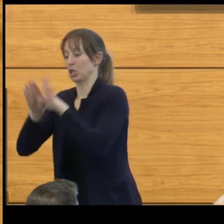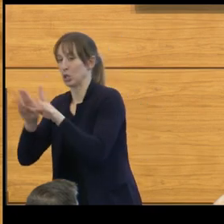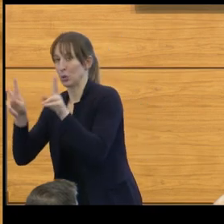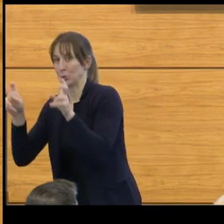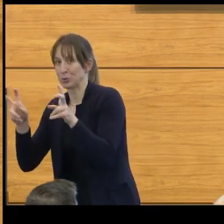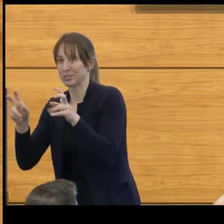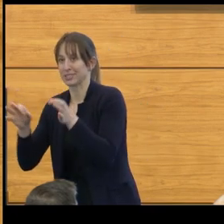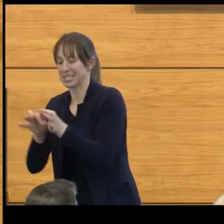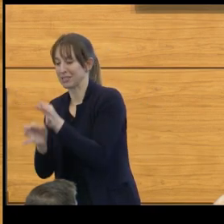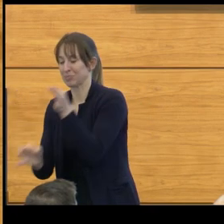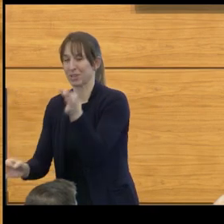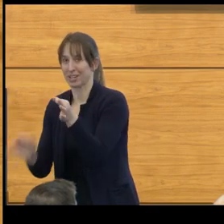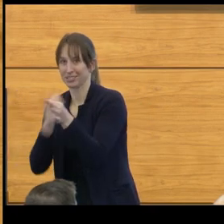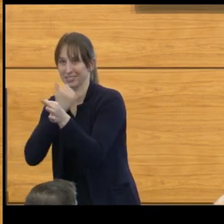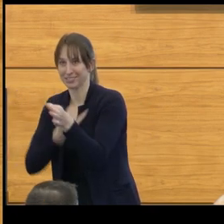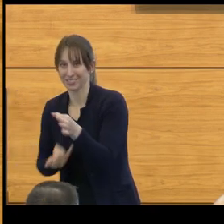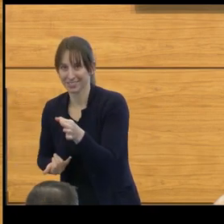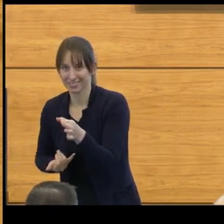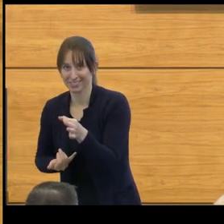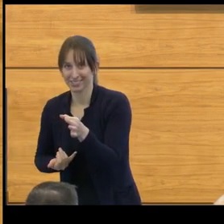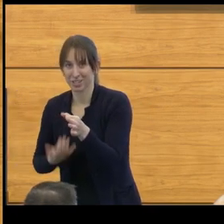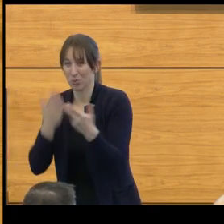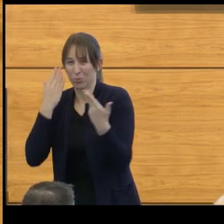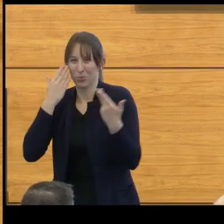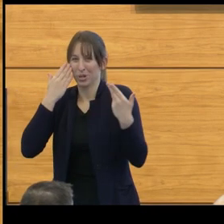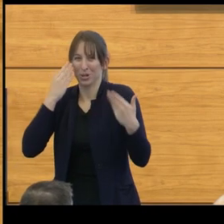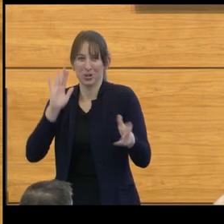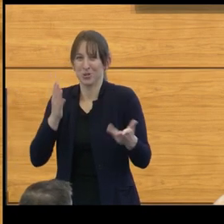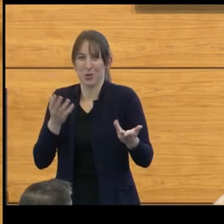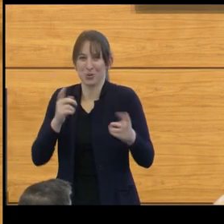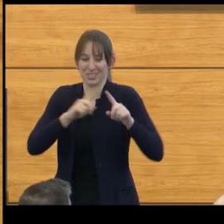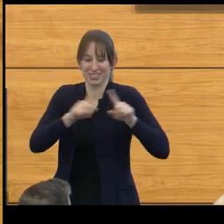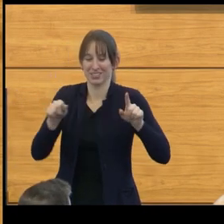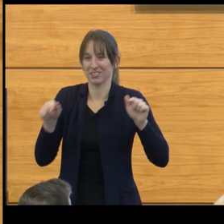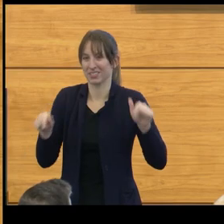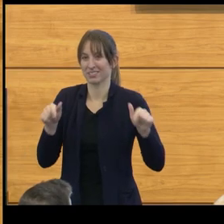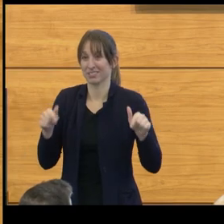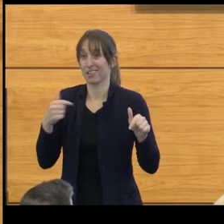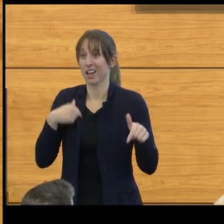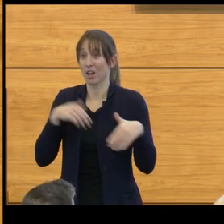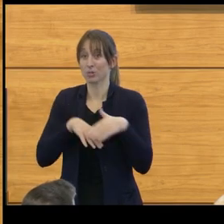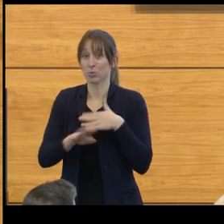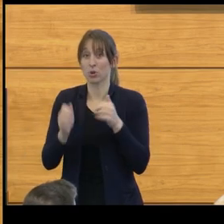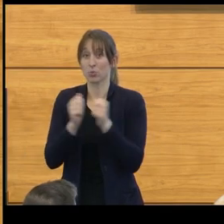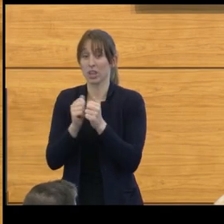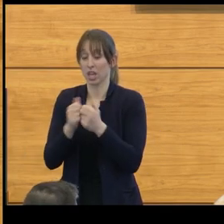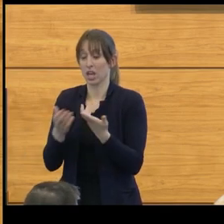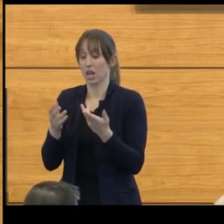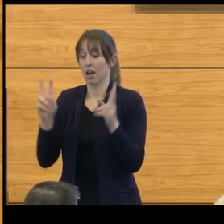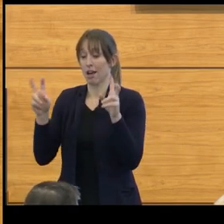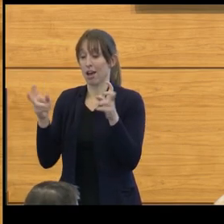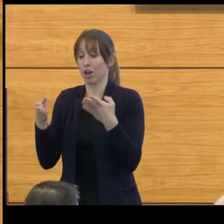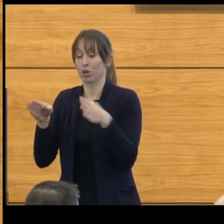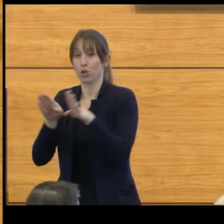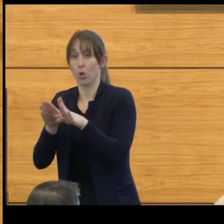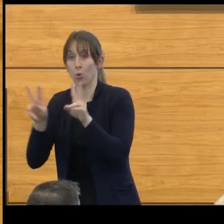of spinal dysraphism that was out there. I was born with a closed form of spinal defect,